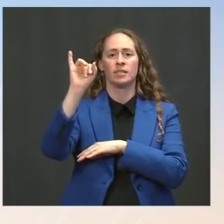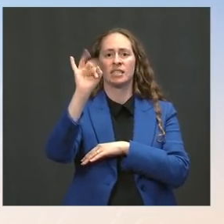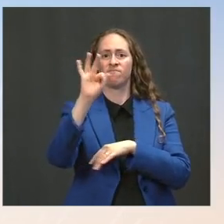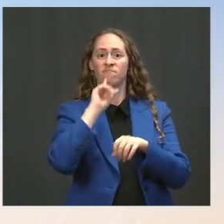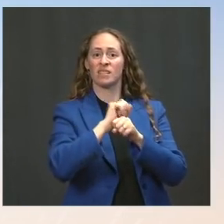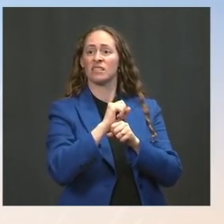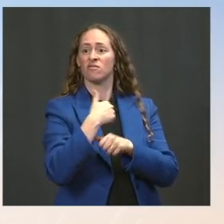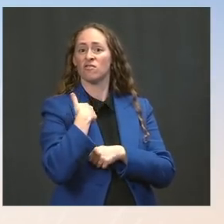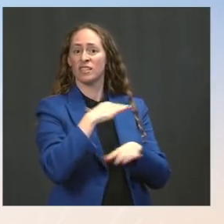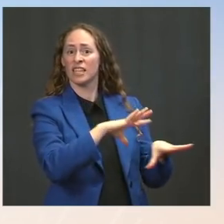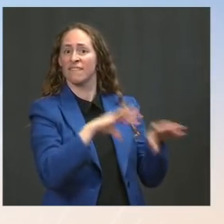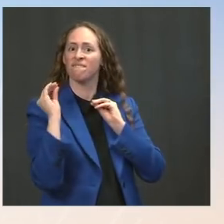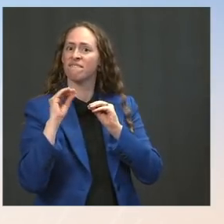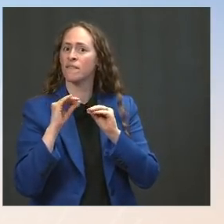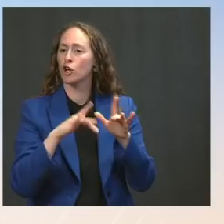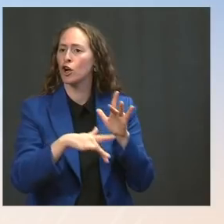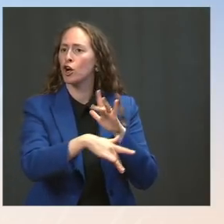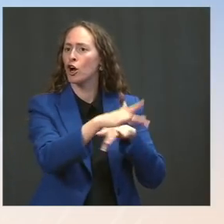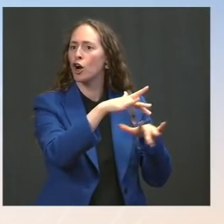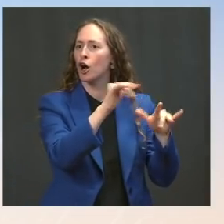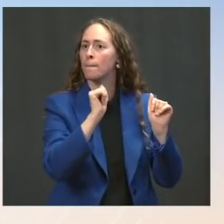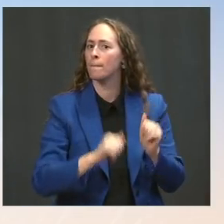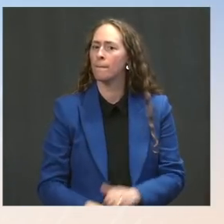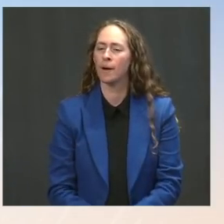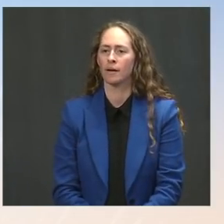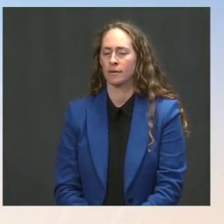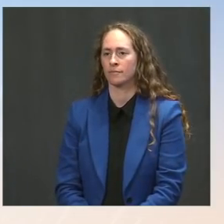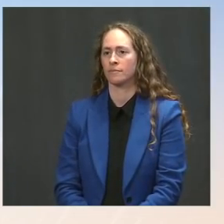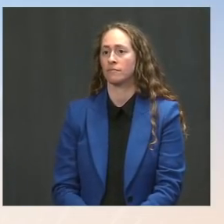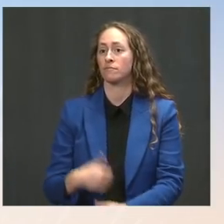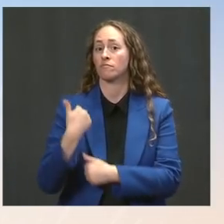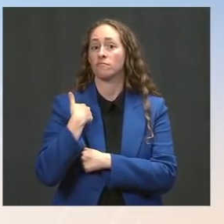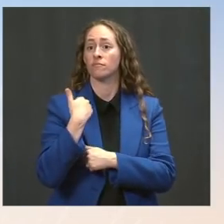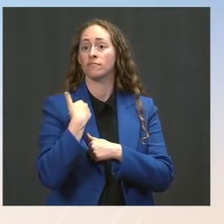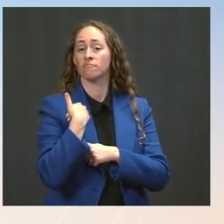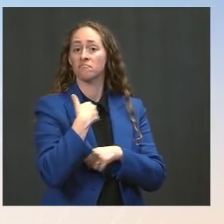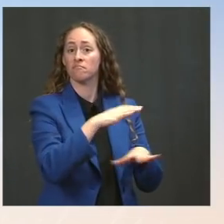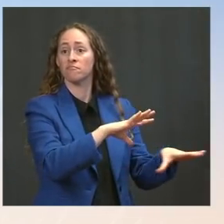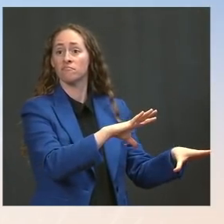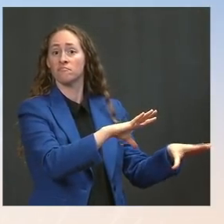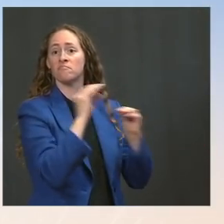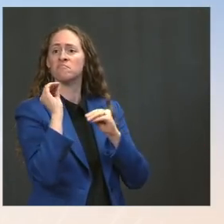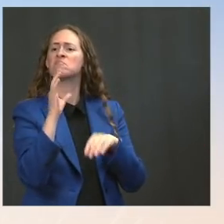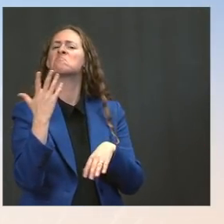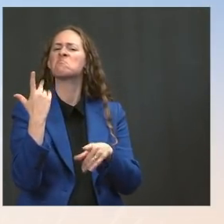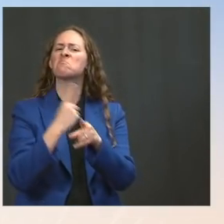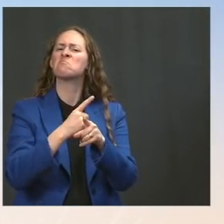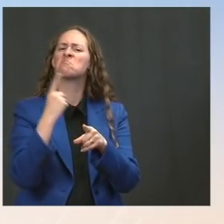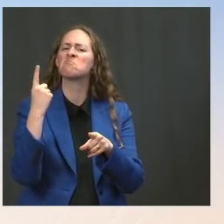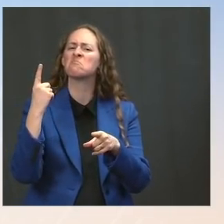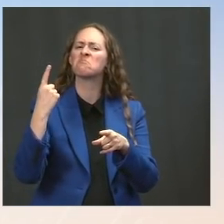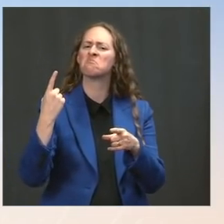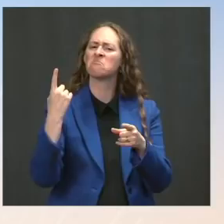in these ongoing strategic dialogues and that we are moving to a phase not where we are ending our partnership;